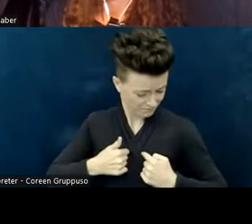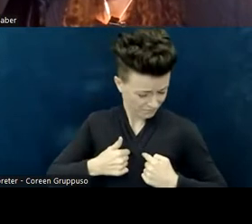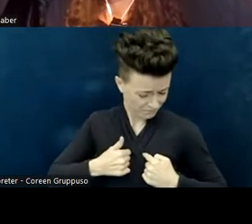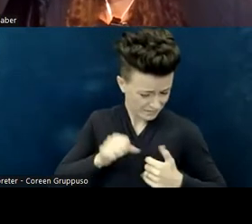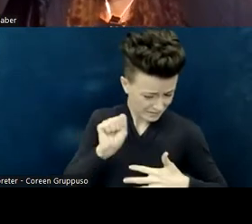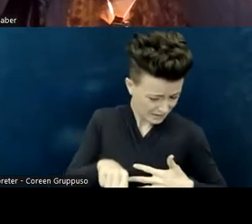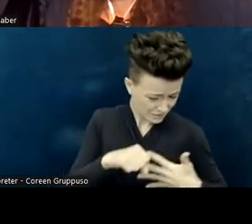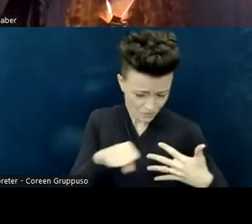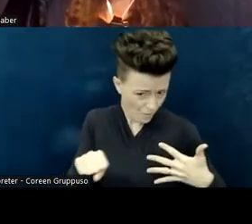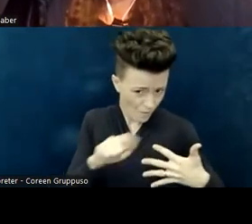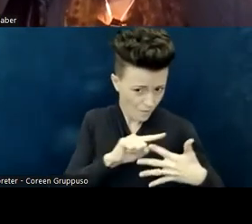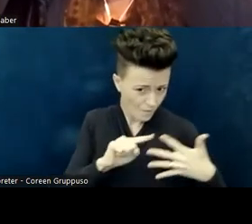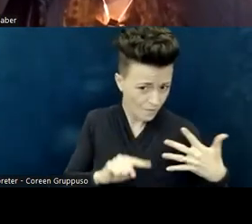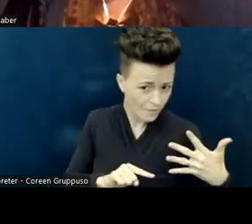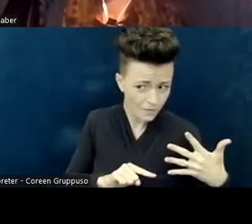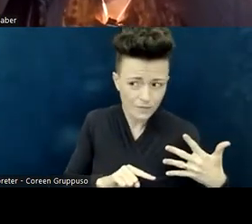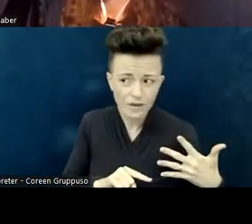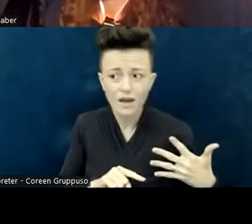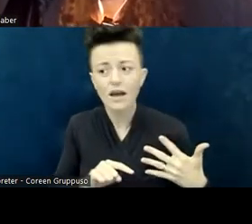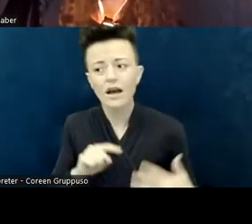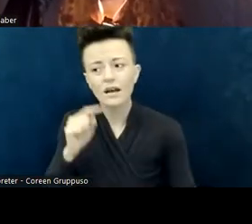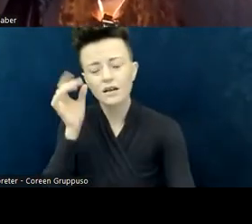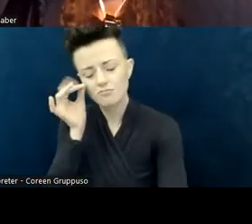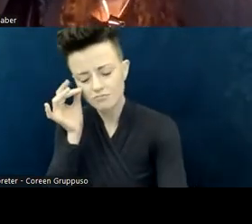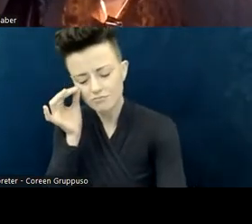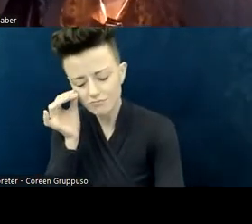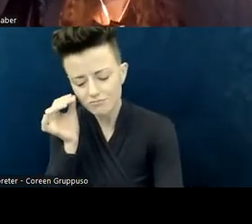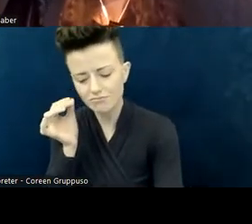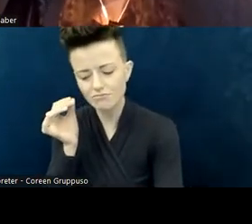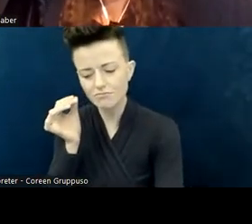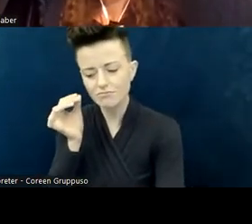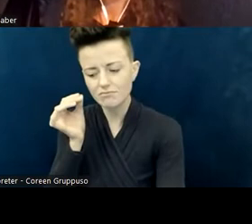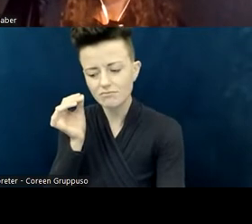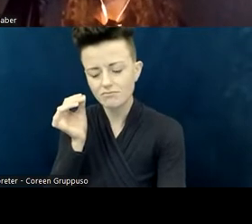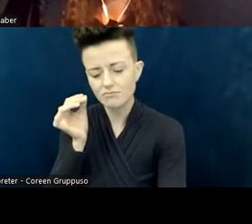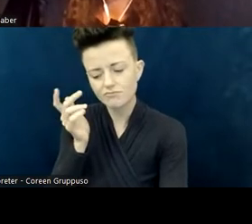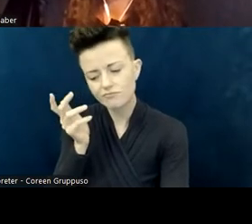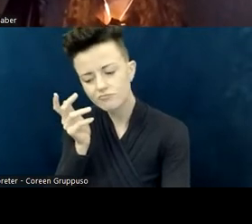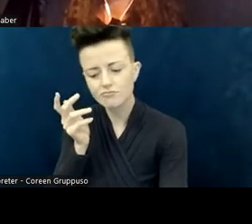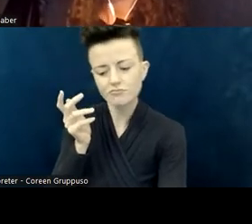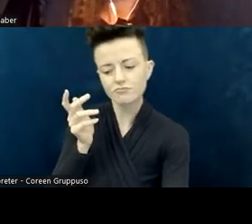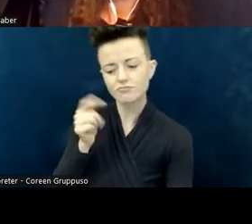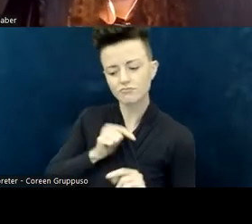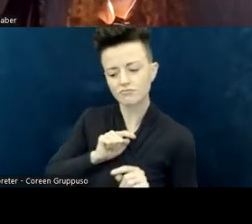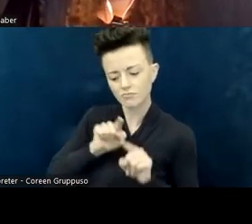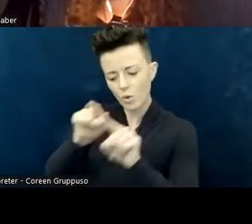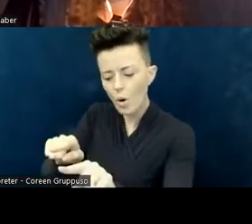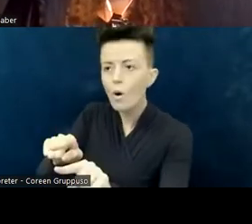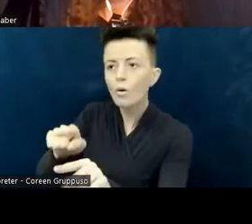is what kind of medium... What medium is the information shared in, right?